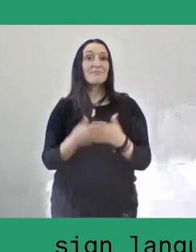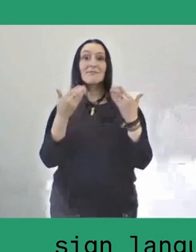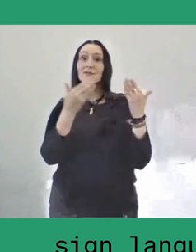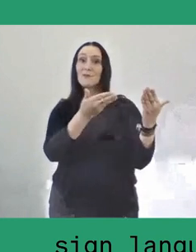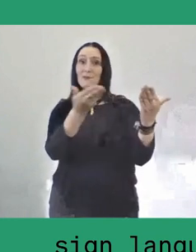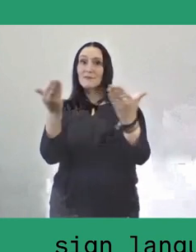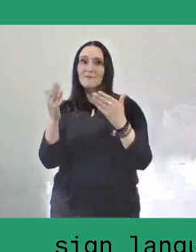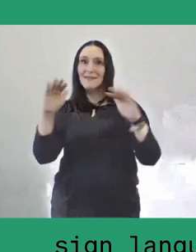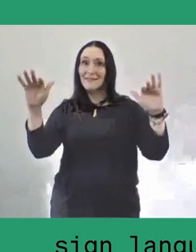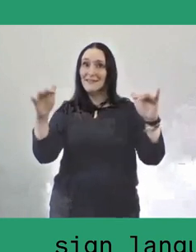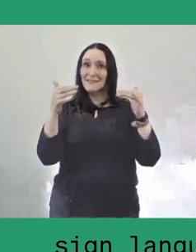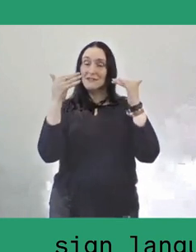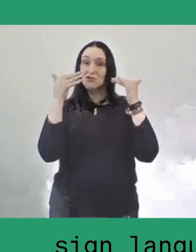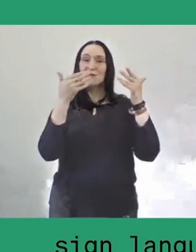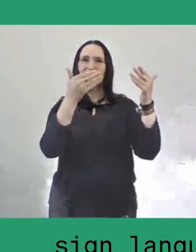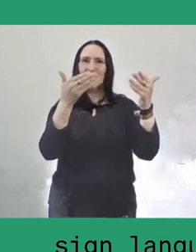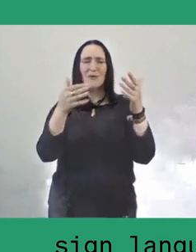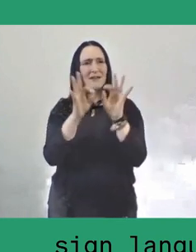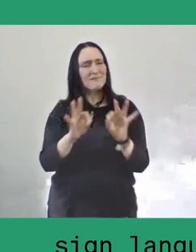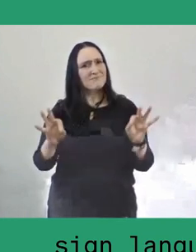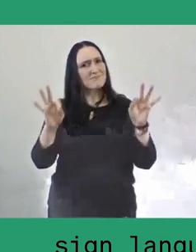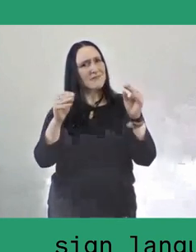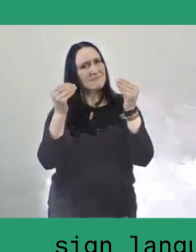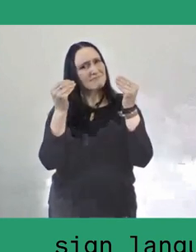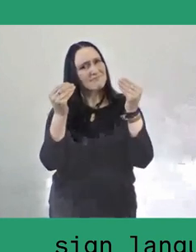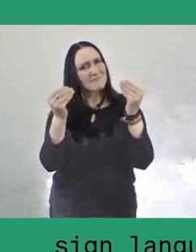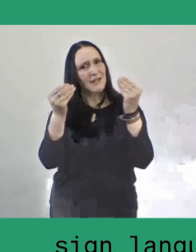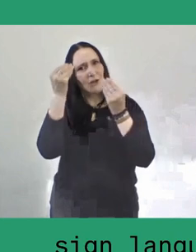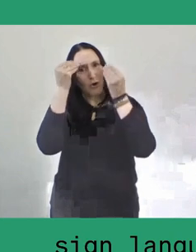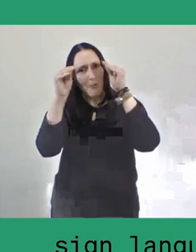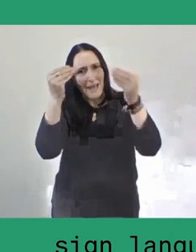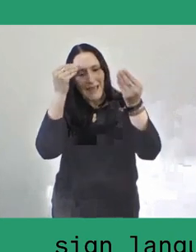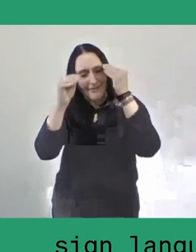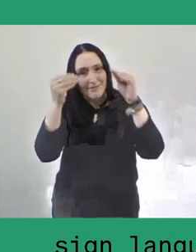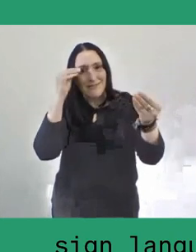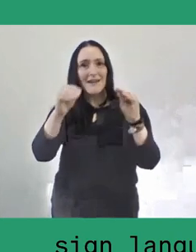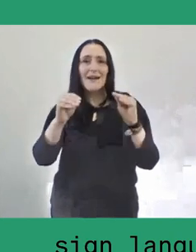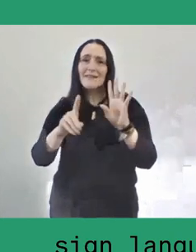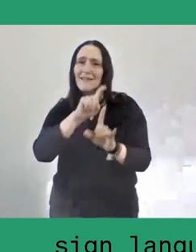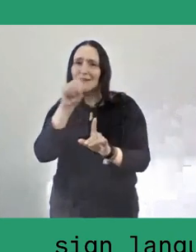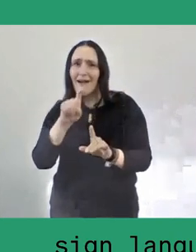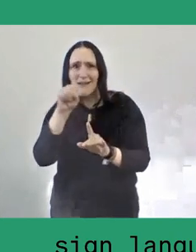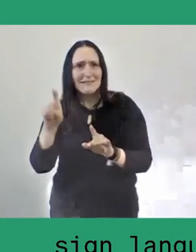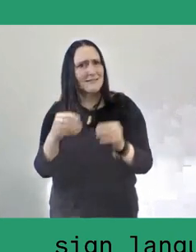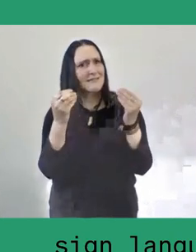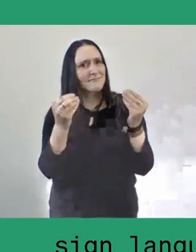and for asking such relevant questions and making comments. Please note, in case you have missed some parts